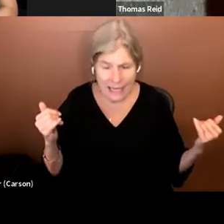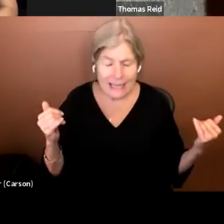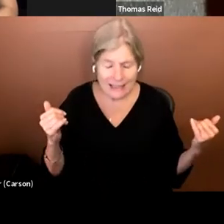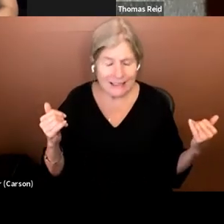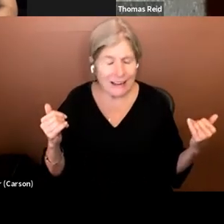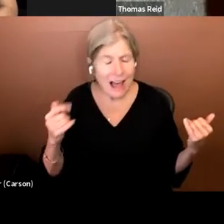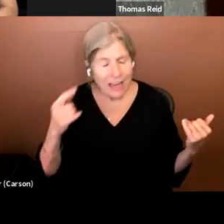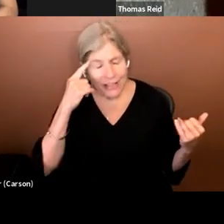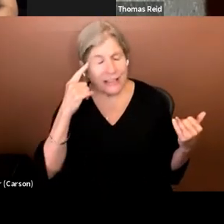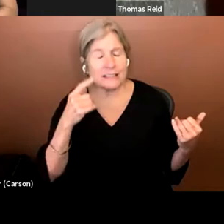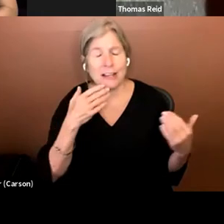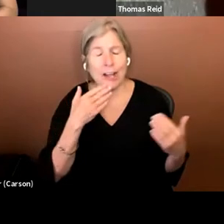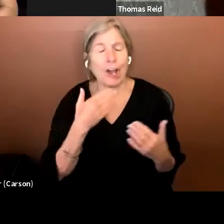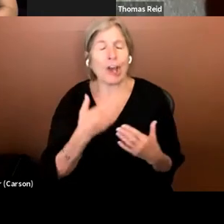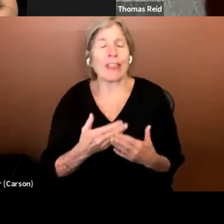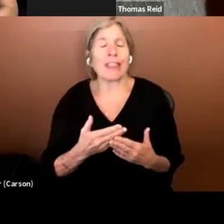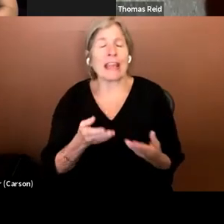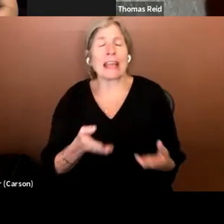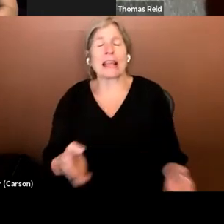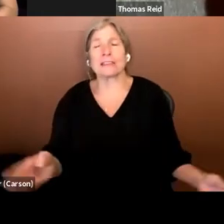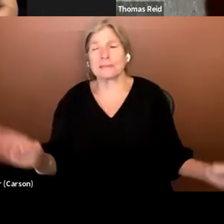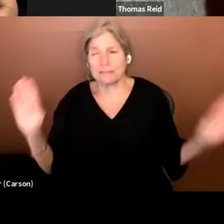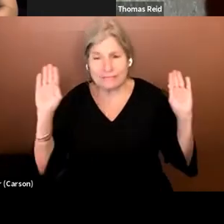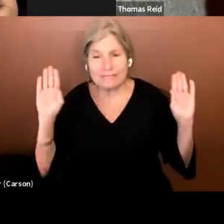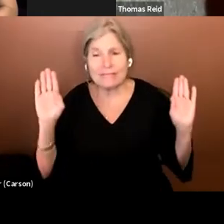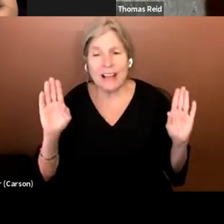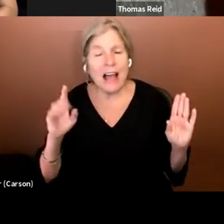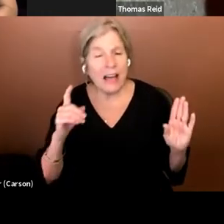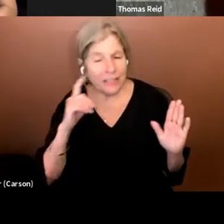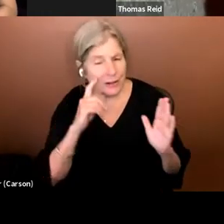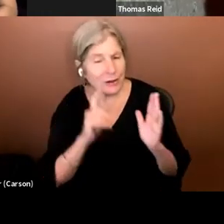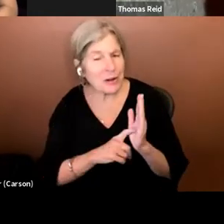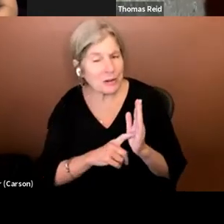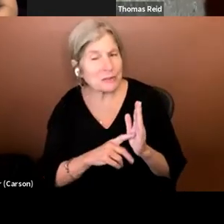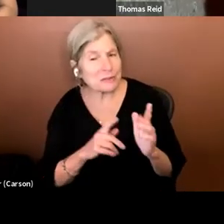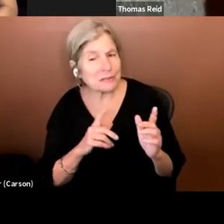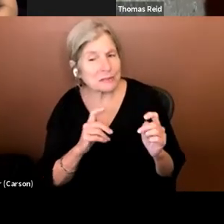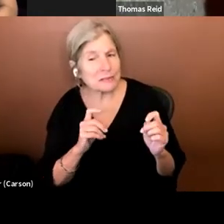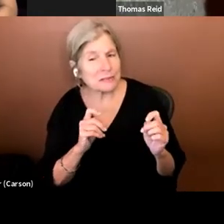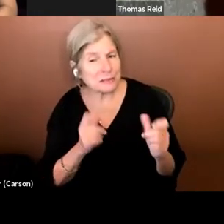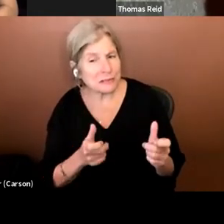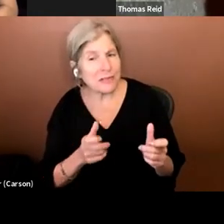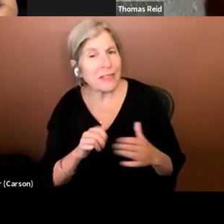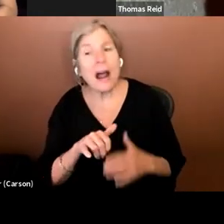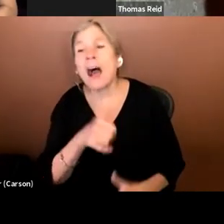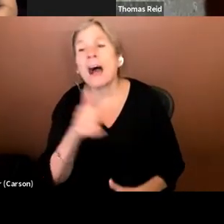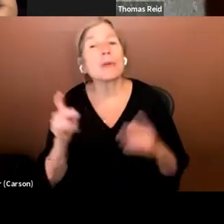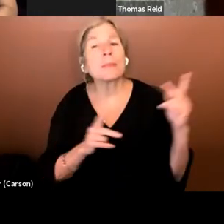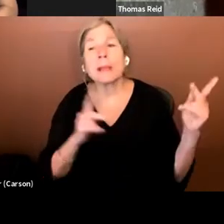. I think we're going to find very quick ly that other people besides us